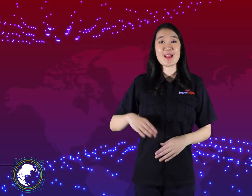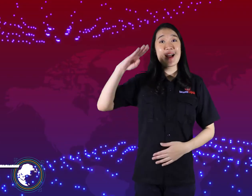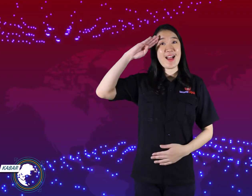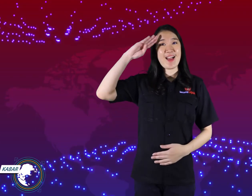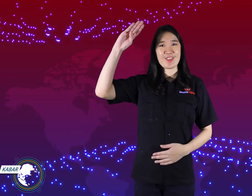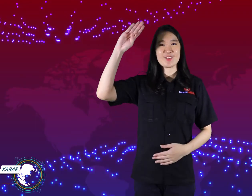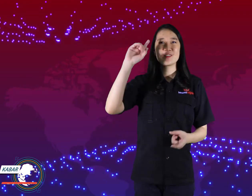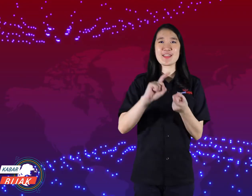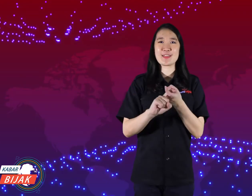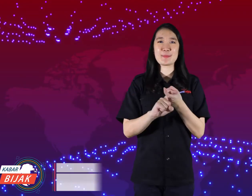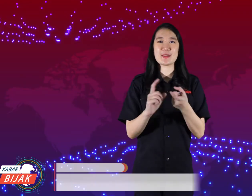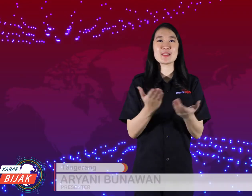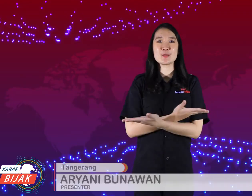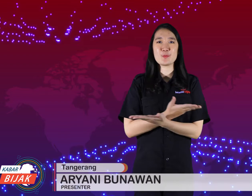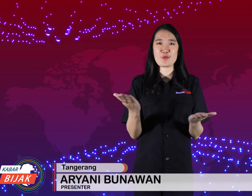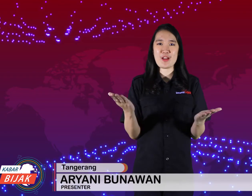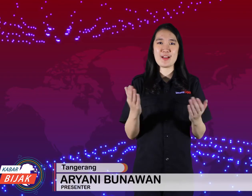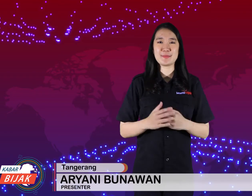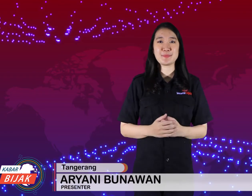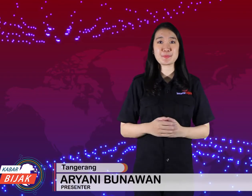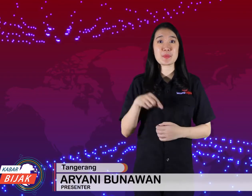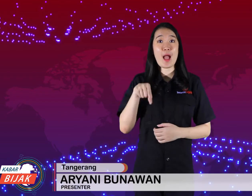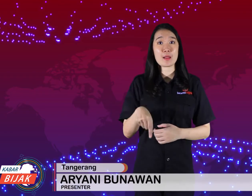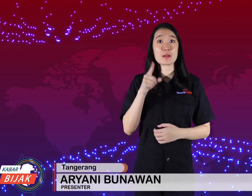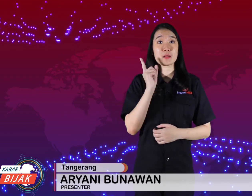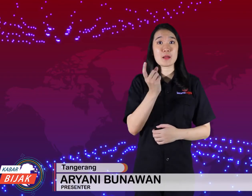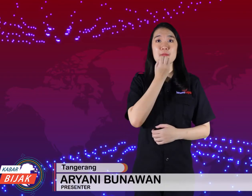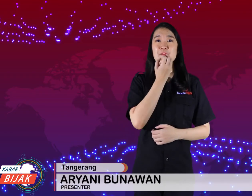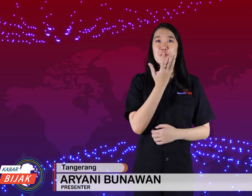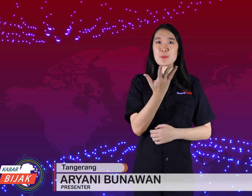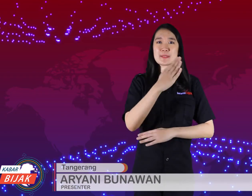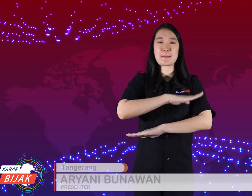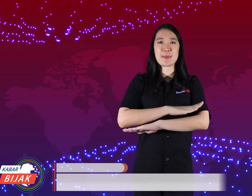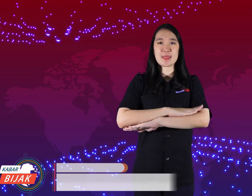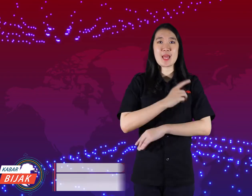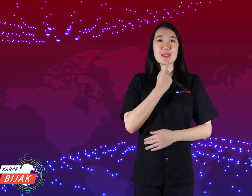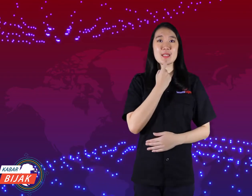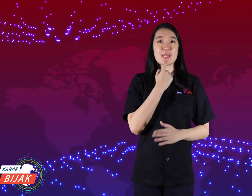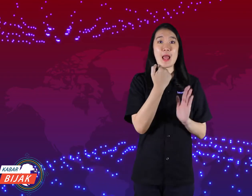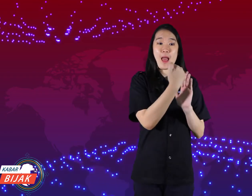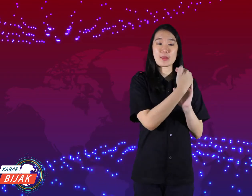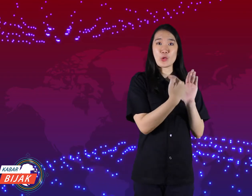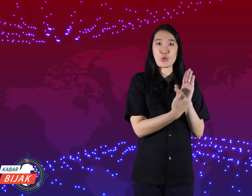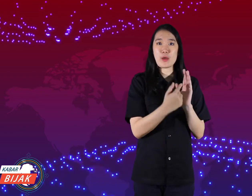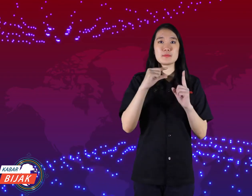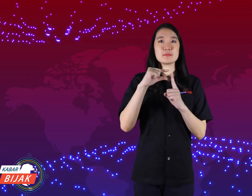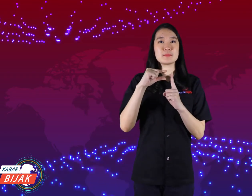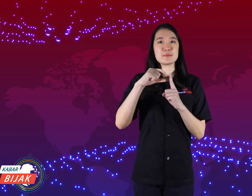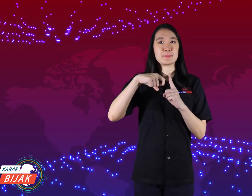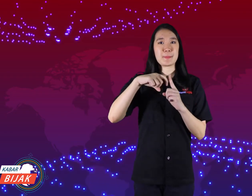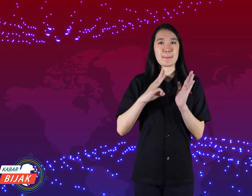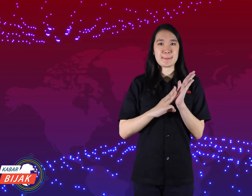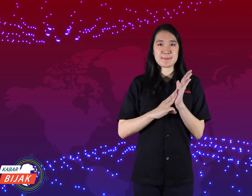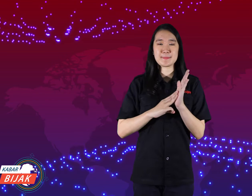Hello, all friends. today's news information about PPKM regulations.